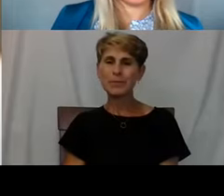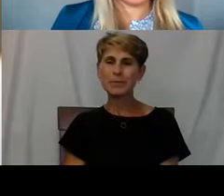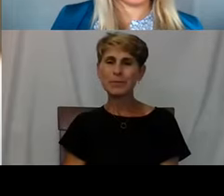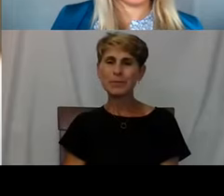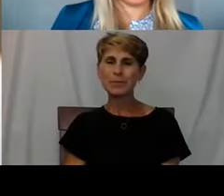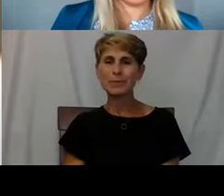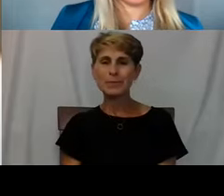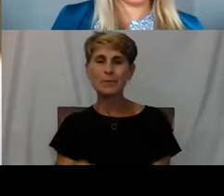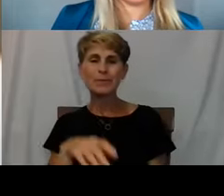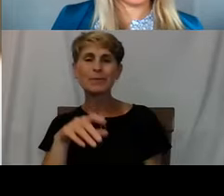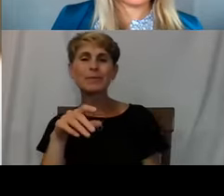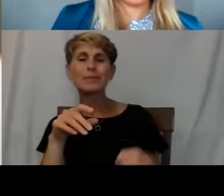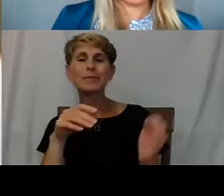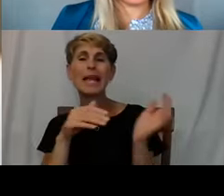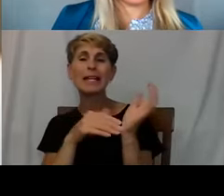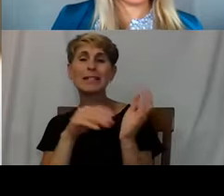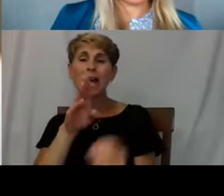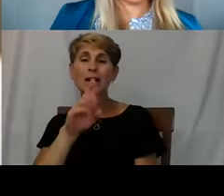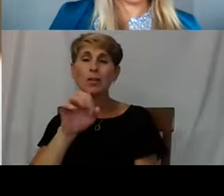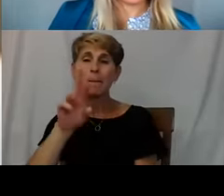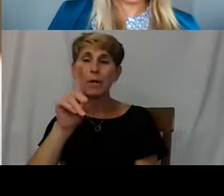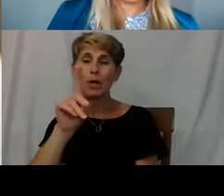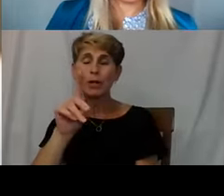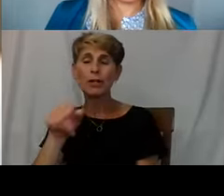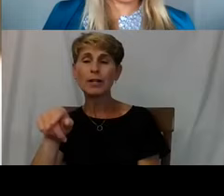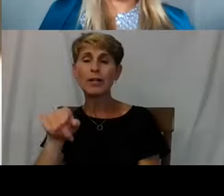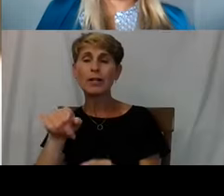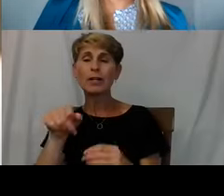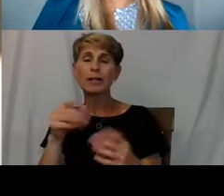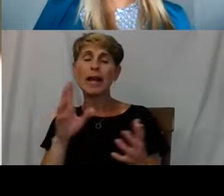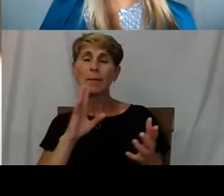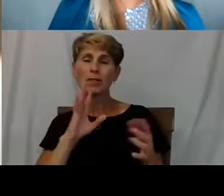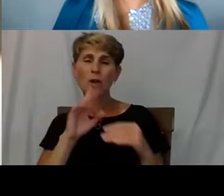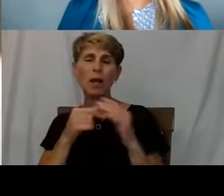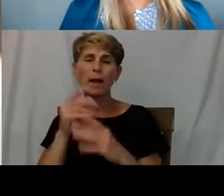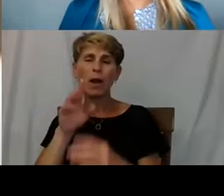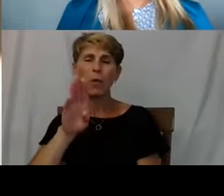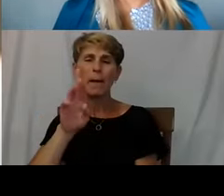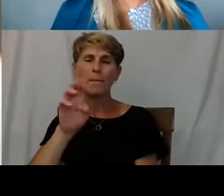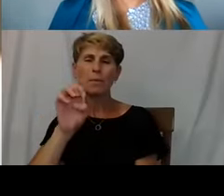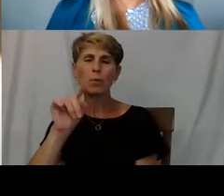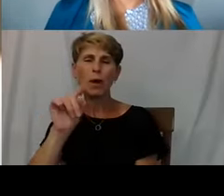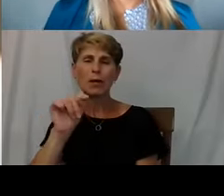Kind of piggybacking on what Brett was saying in terms of the medical model. It's really easy to be like,